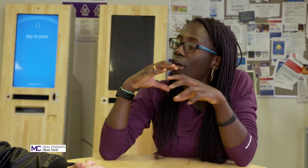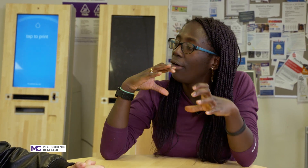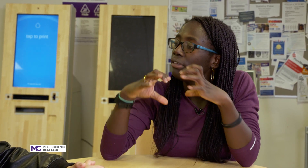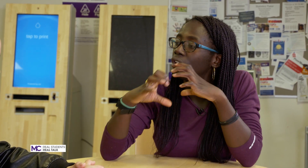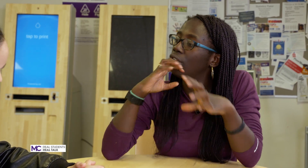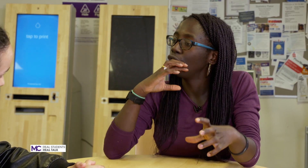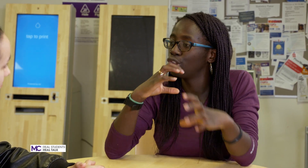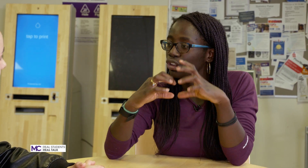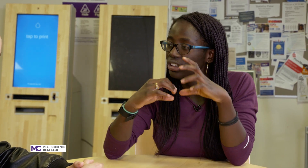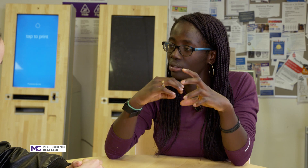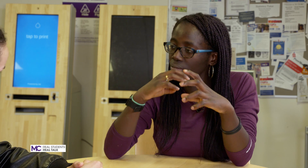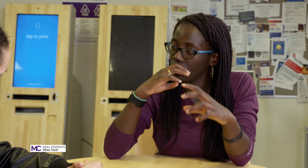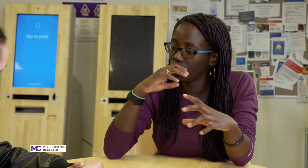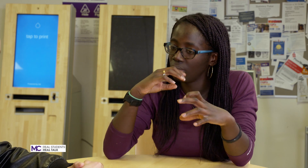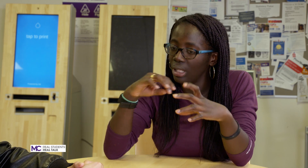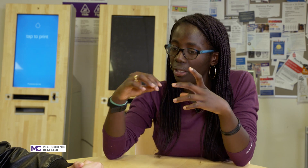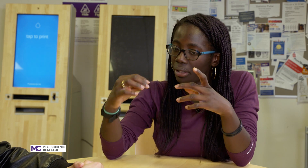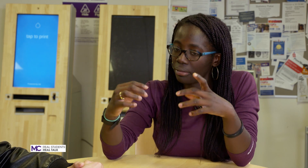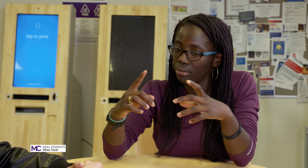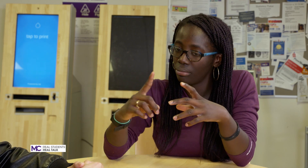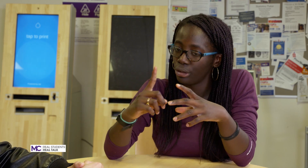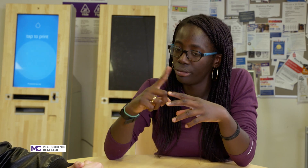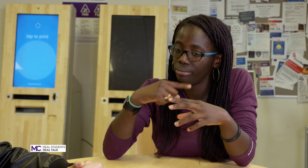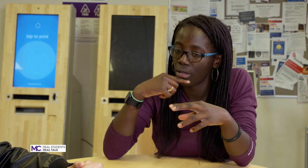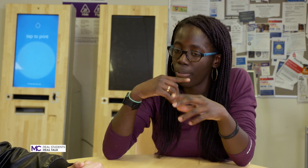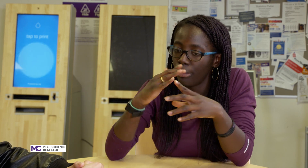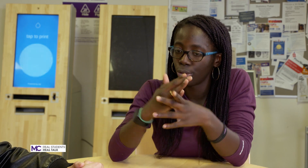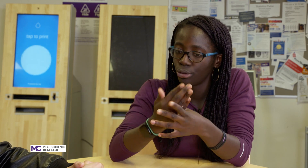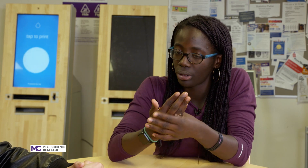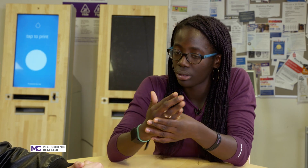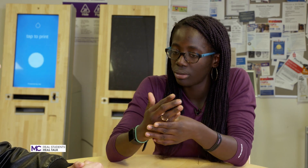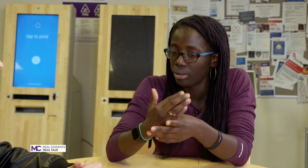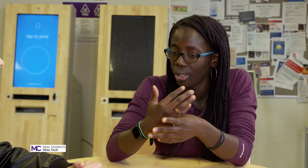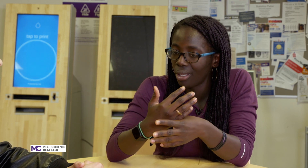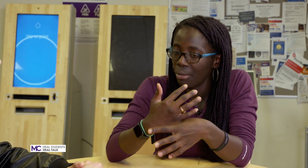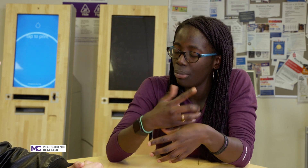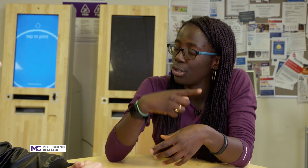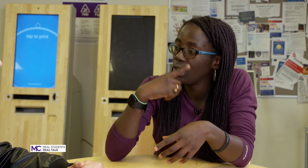conversation you like between pitching